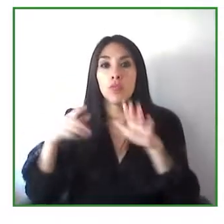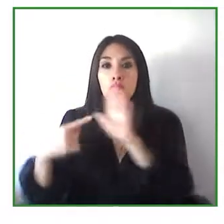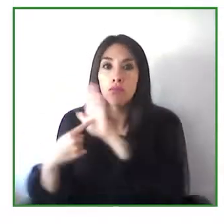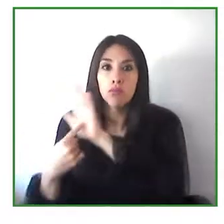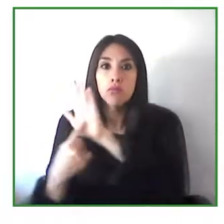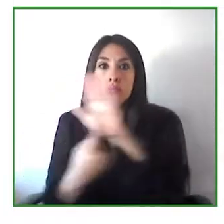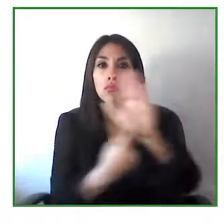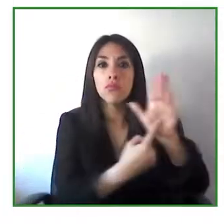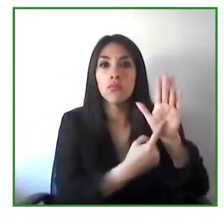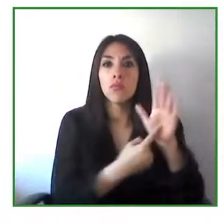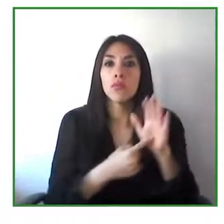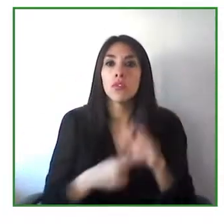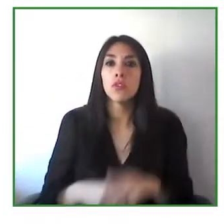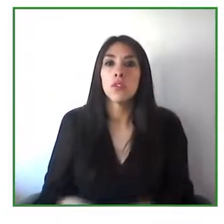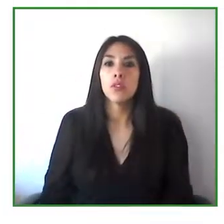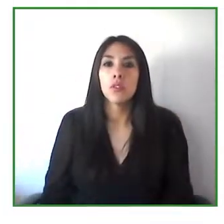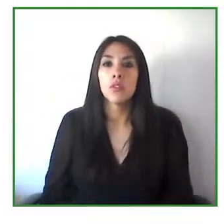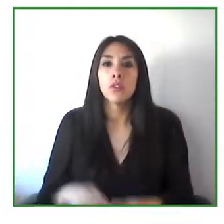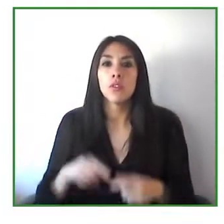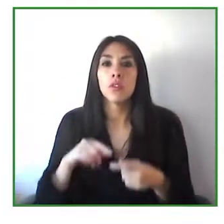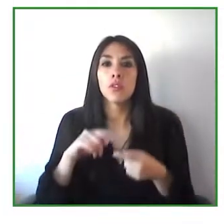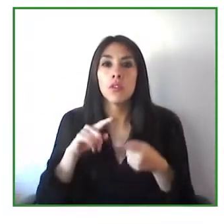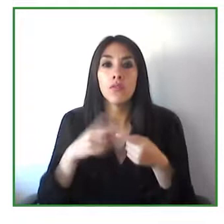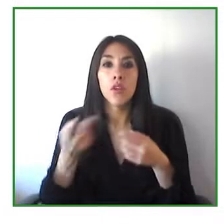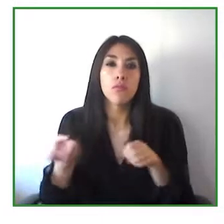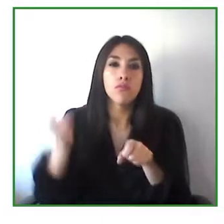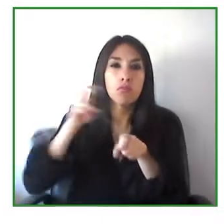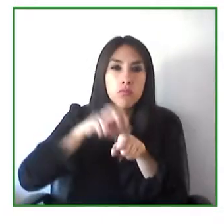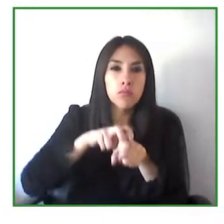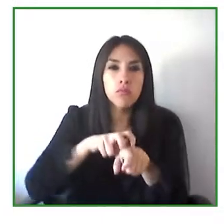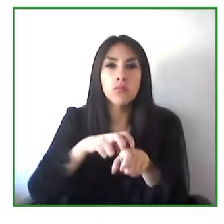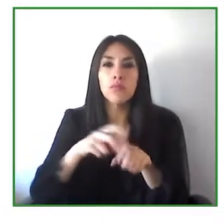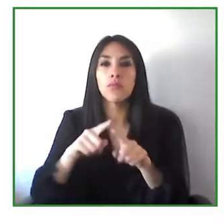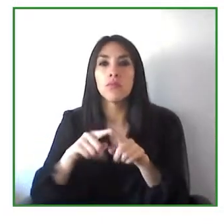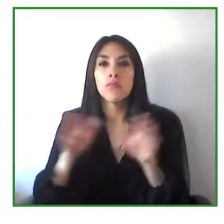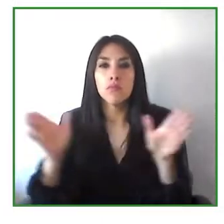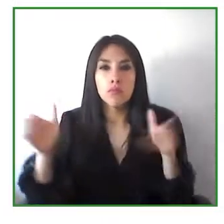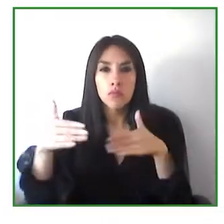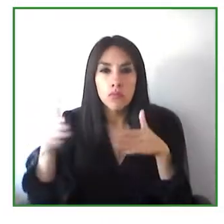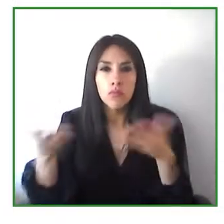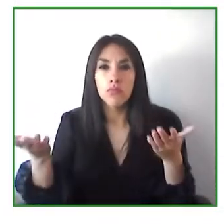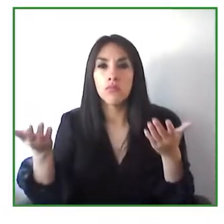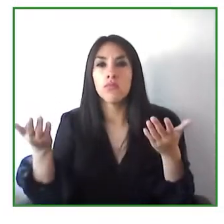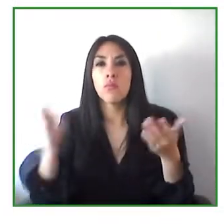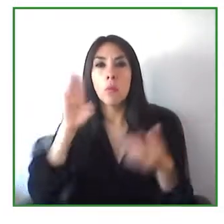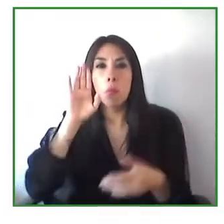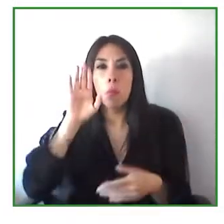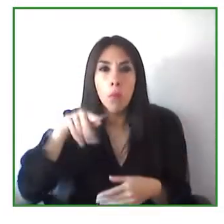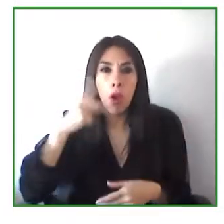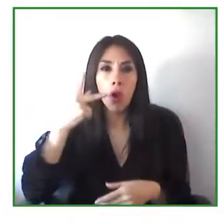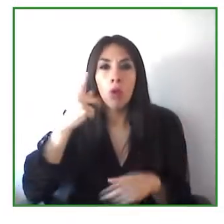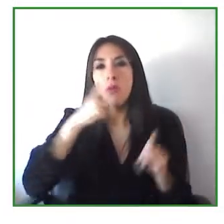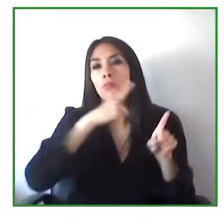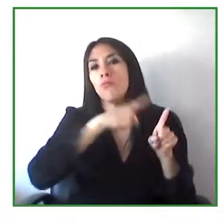So, it's a big undertaking obviously and over the years now 16 years of work